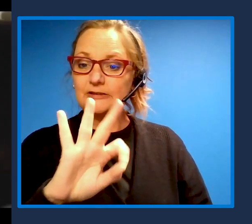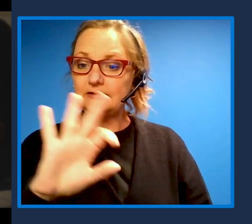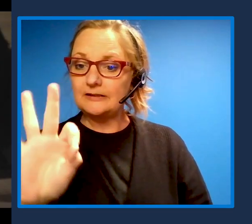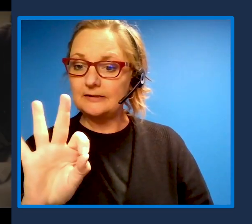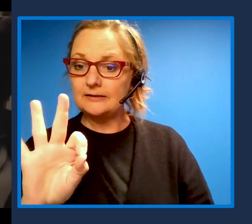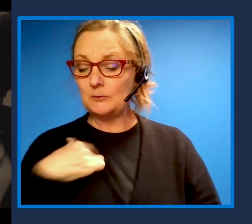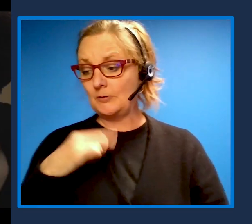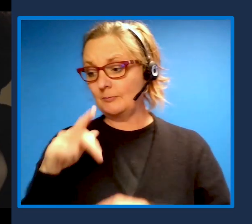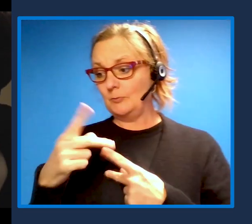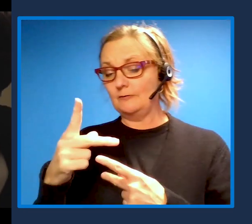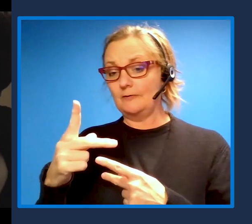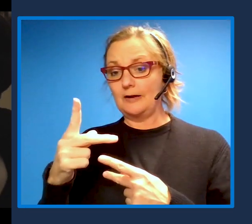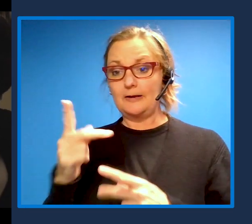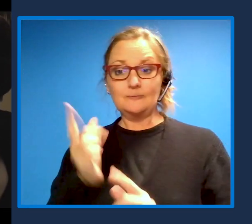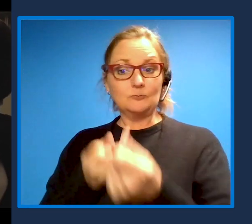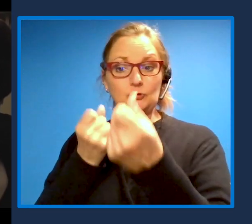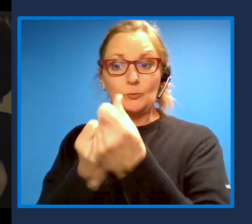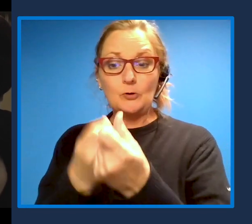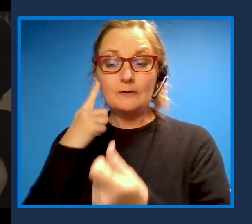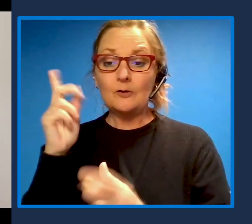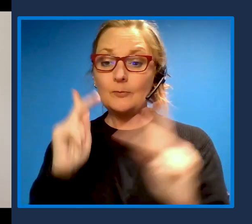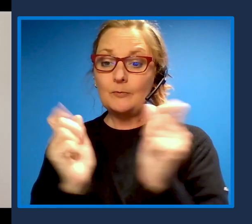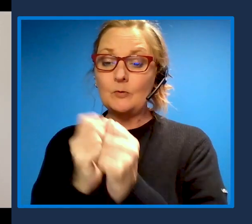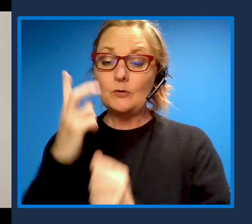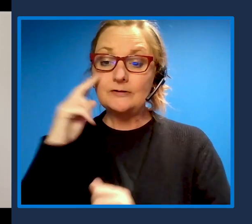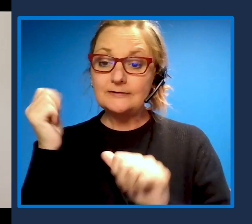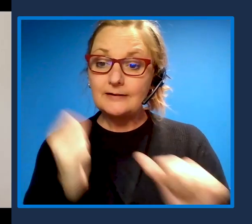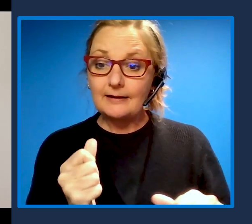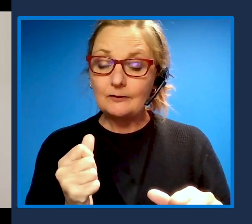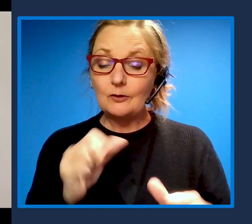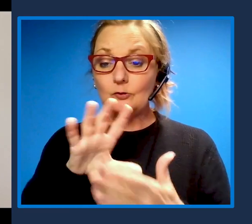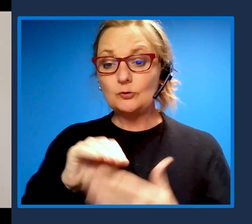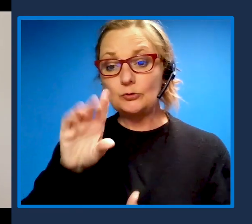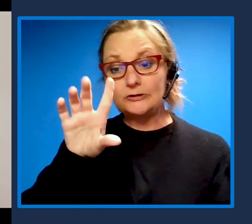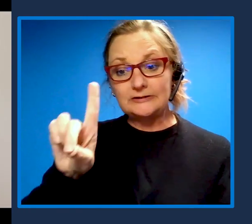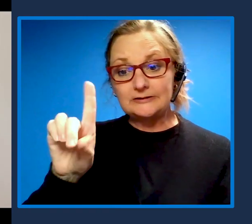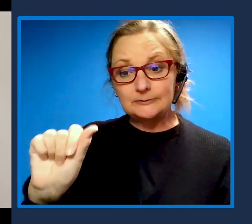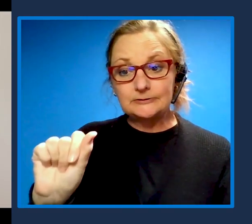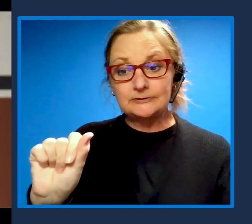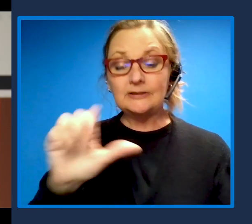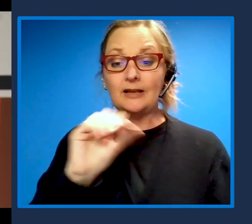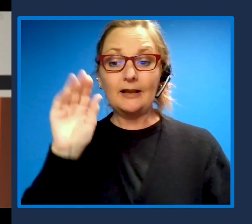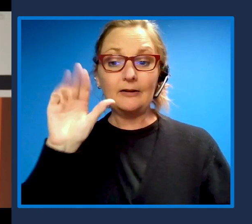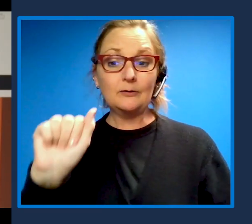with sight loss, learning disabilities and autism. SeeAbility working in partnership with Microsoft